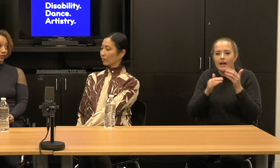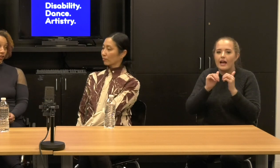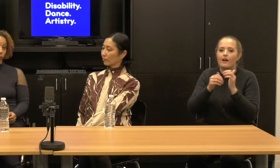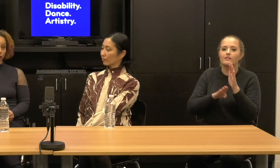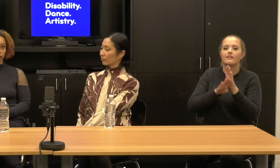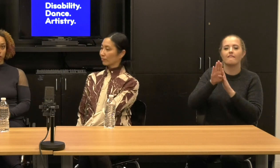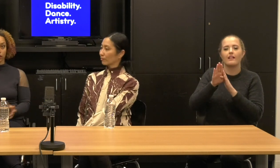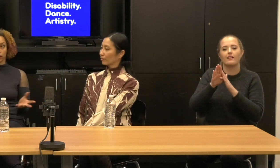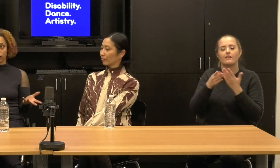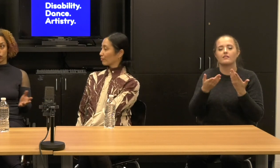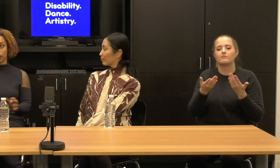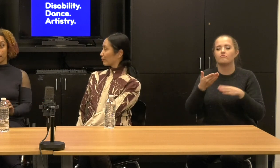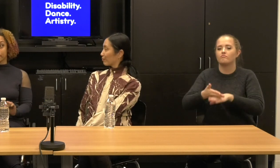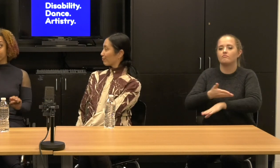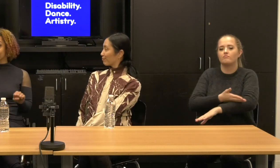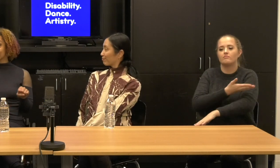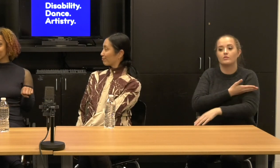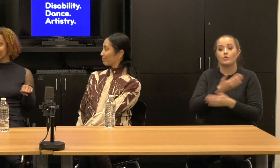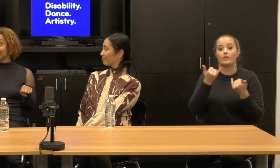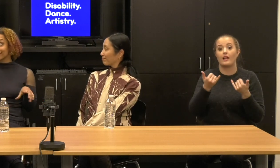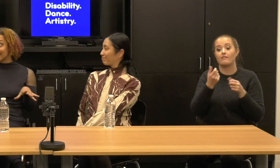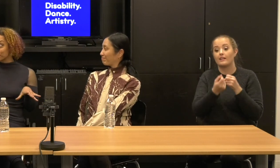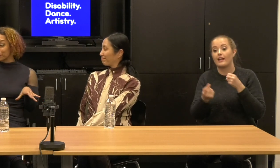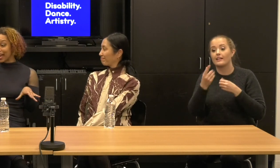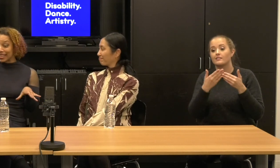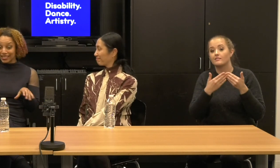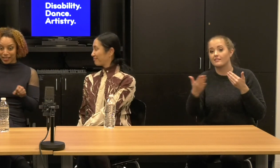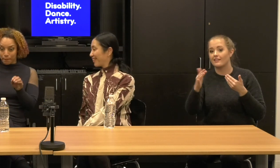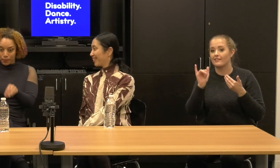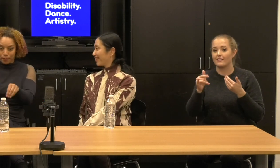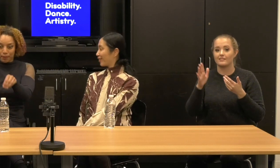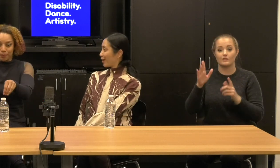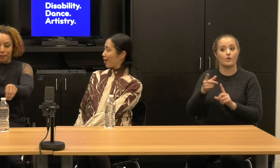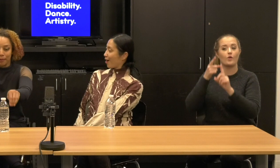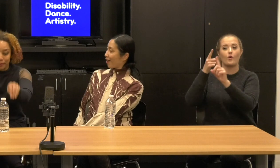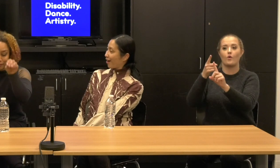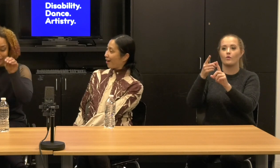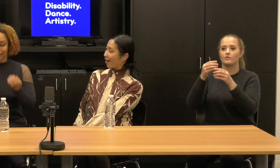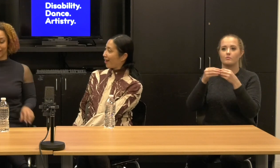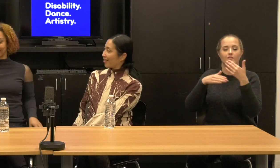And as we go forward in the next year, that's where we're headed.